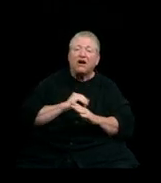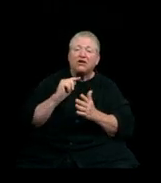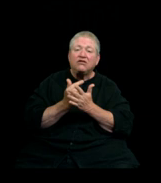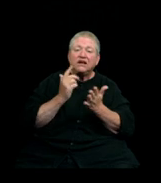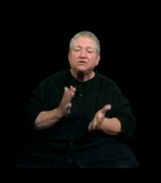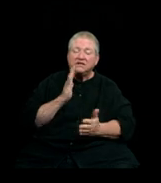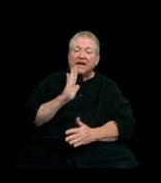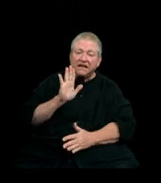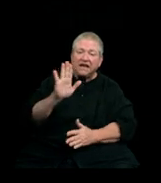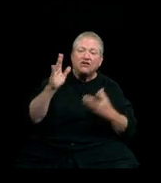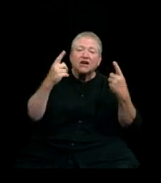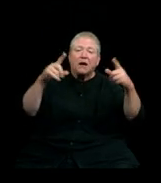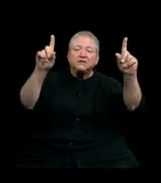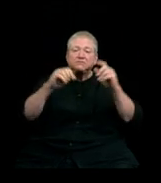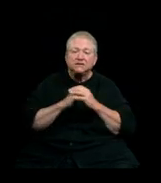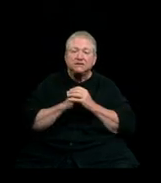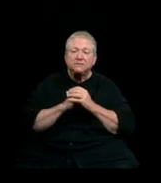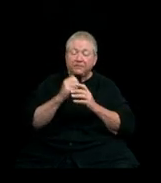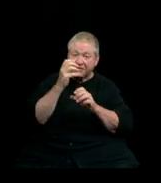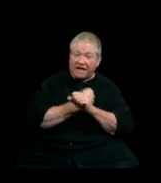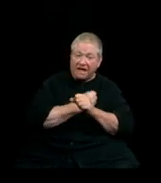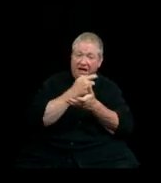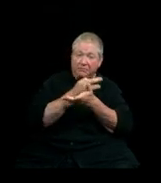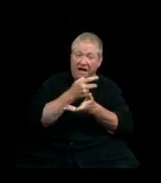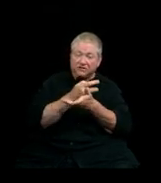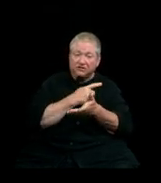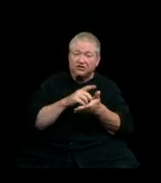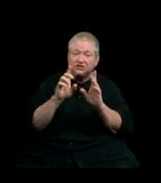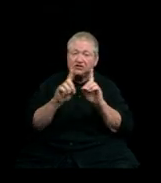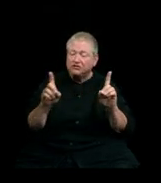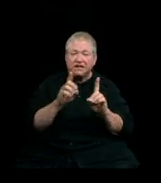Of course, earning a master's degree has never been an easy thing to do.